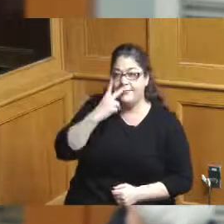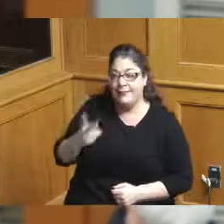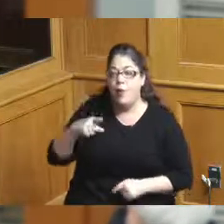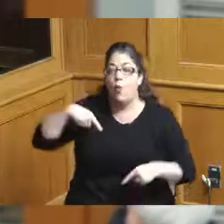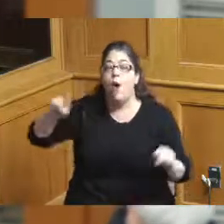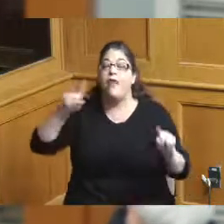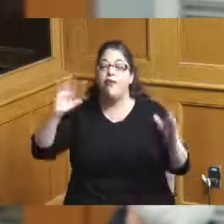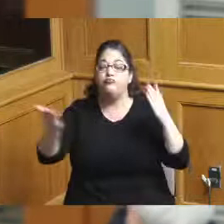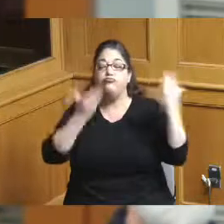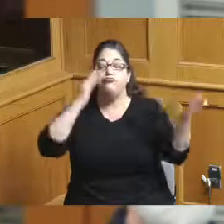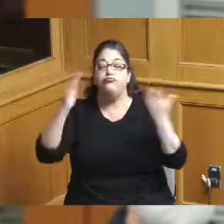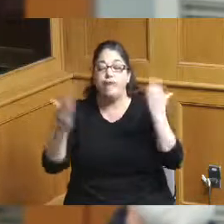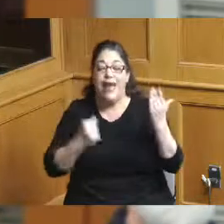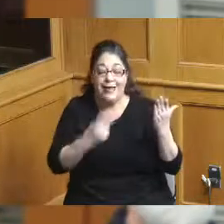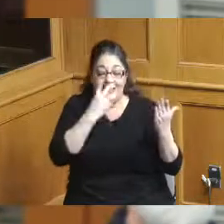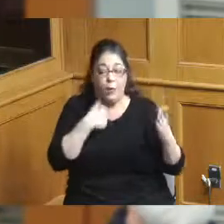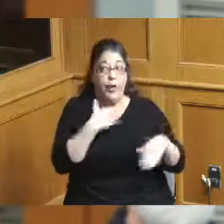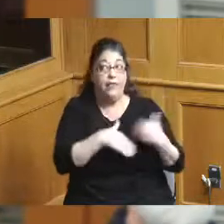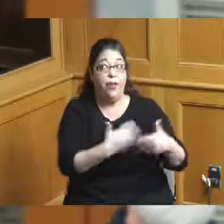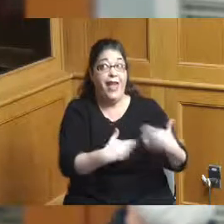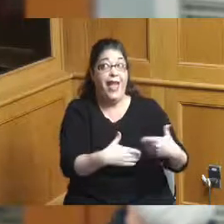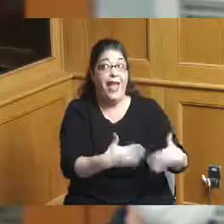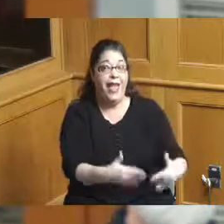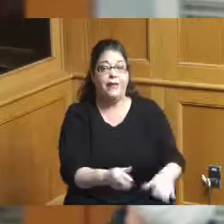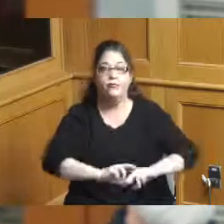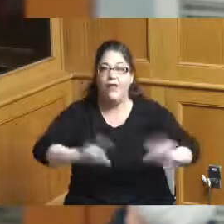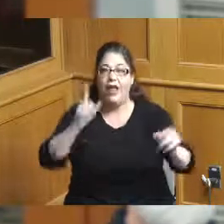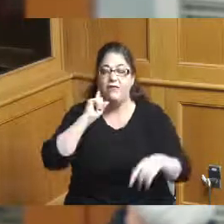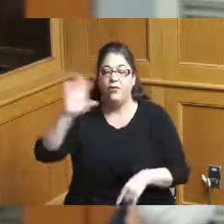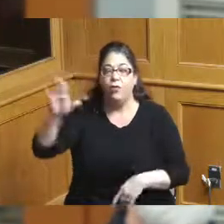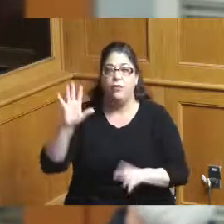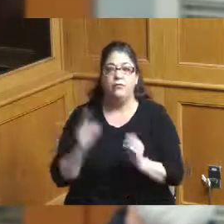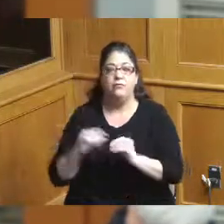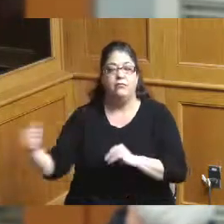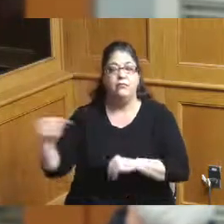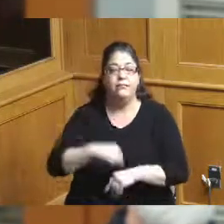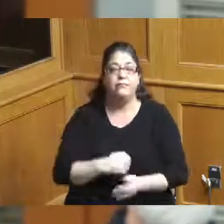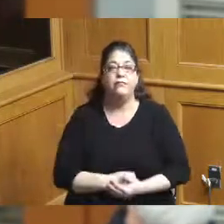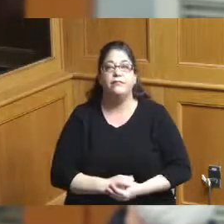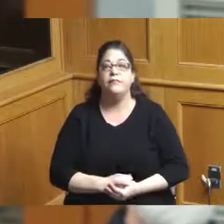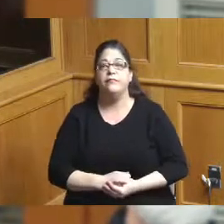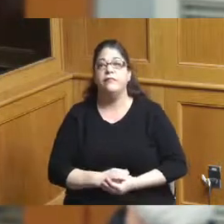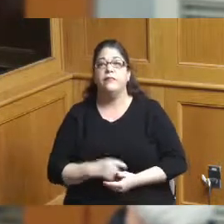Cincinnati so today the millennium hotel is on the way down the port and other allied entities have